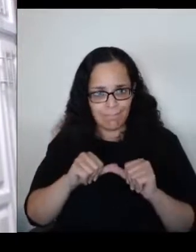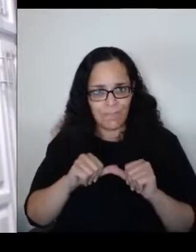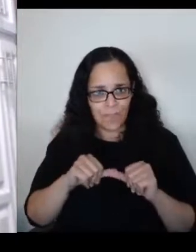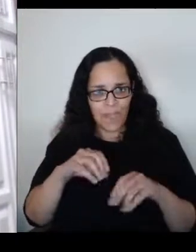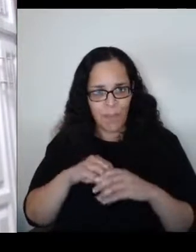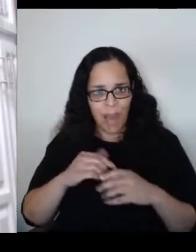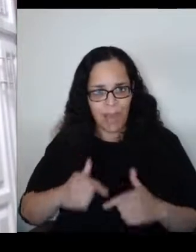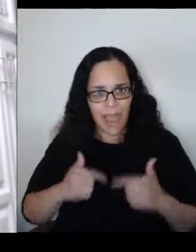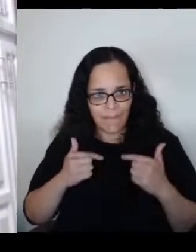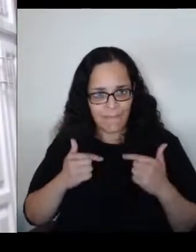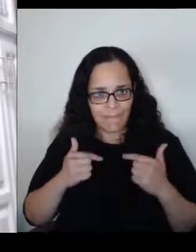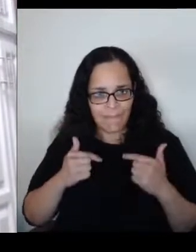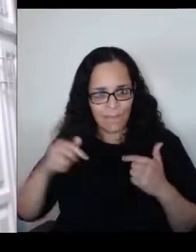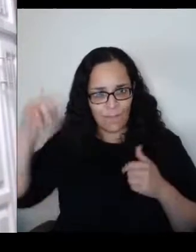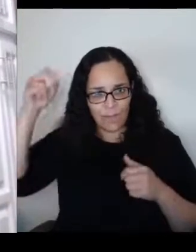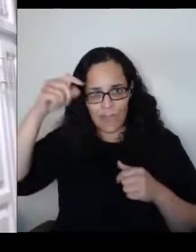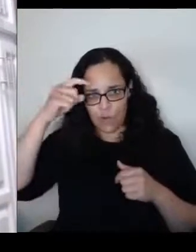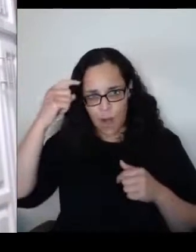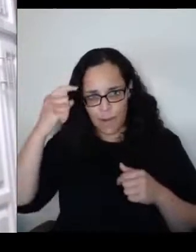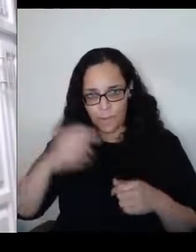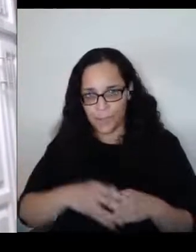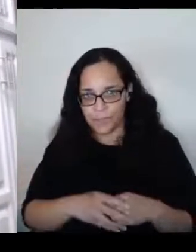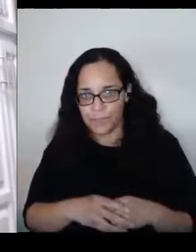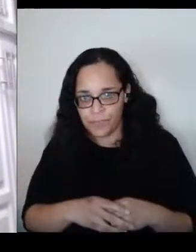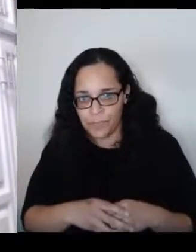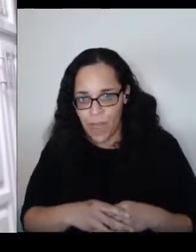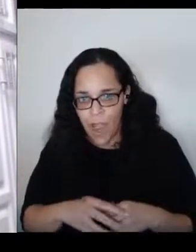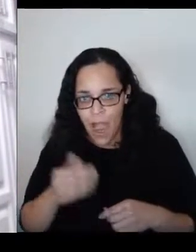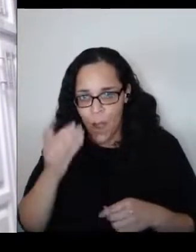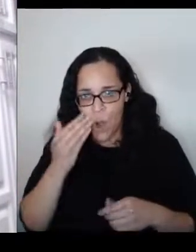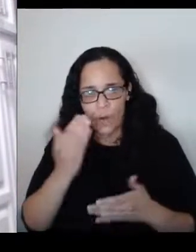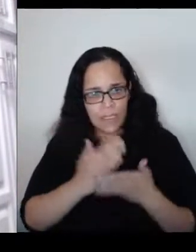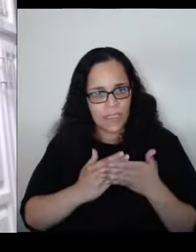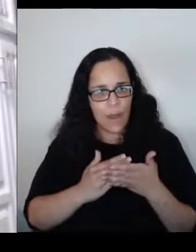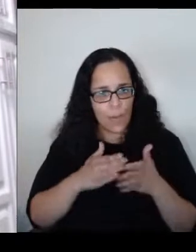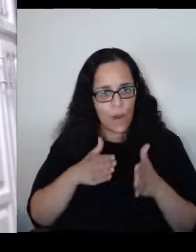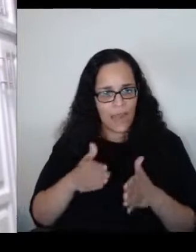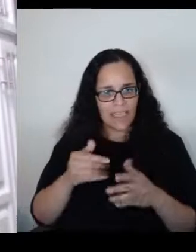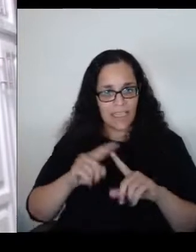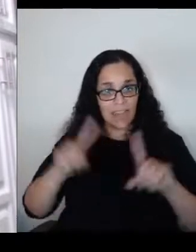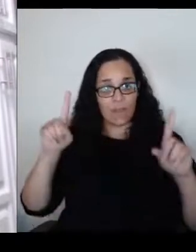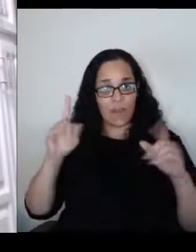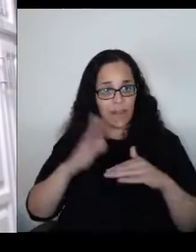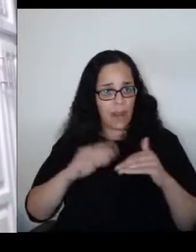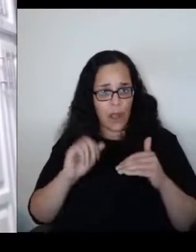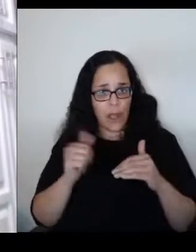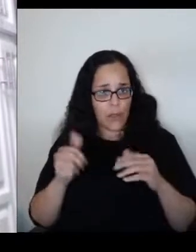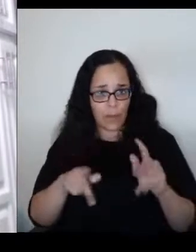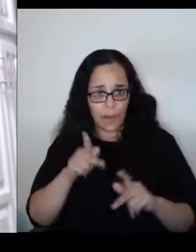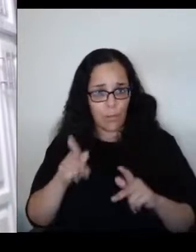I know that in some ways I'm different from other people who have not experienced